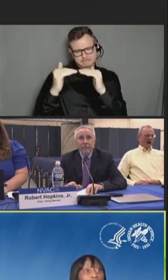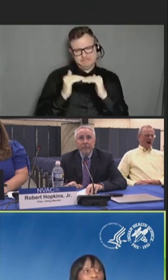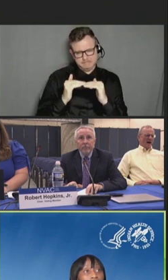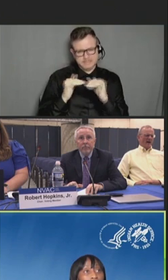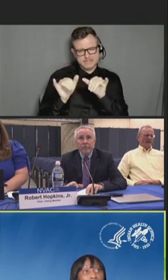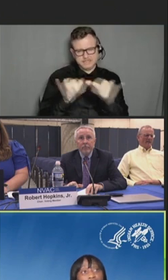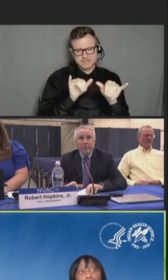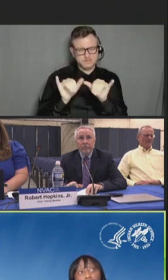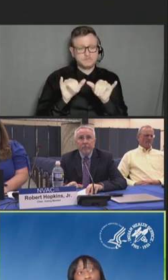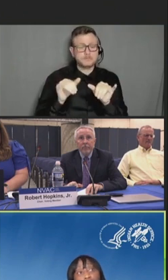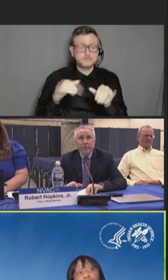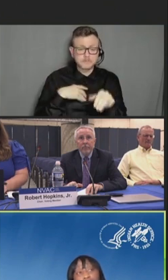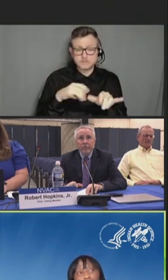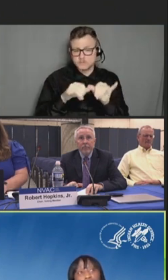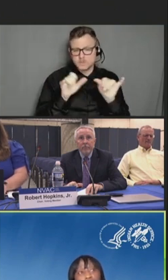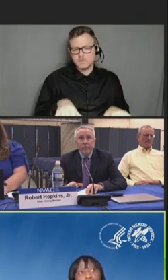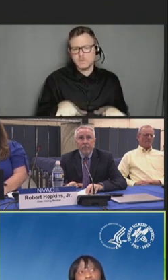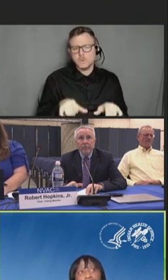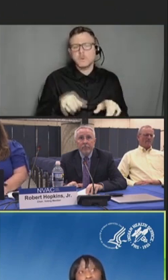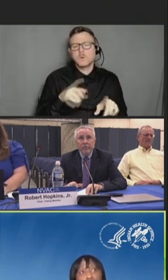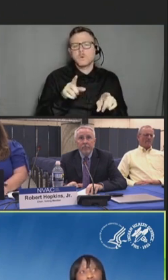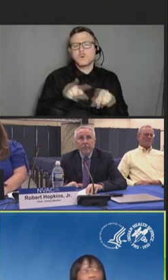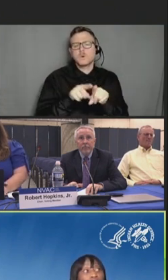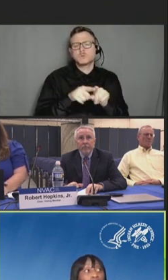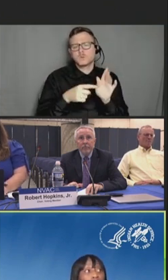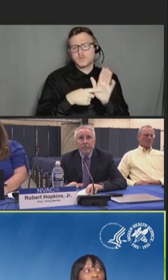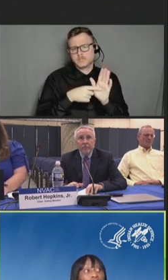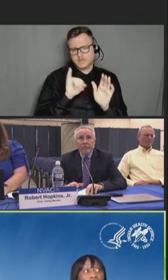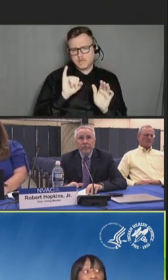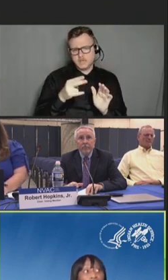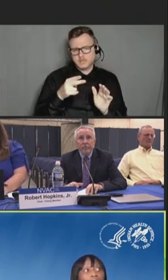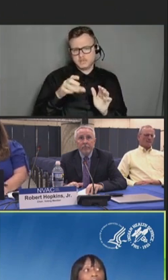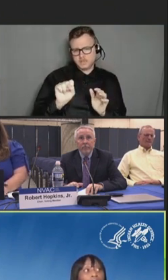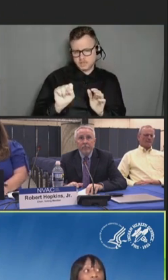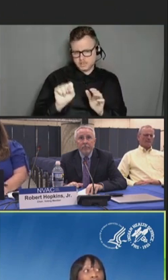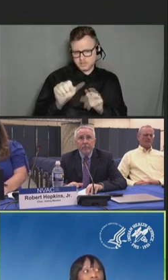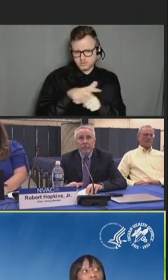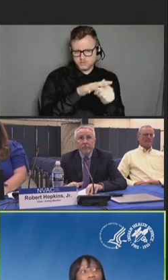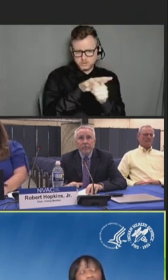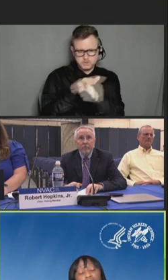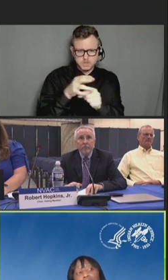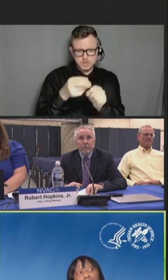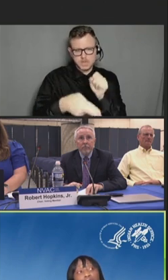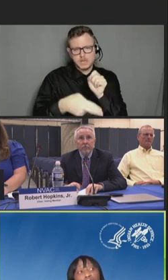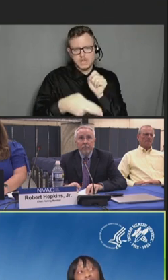The system also indicates that the IHS regions with very high influenza vaccination coverage